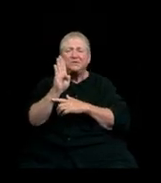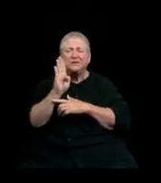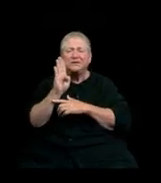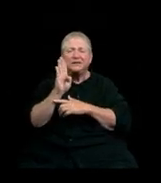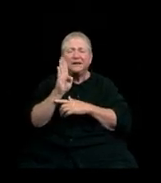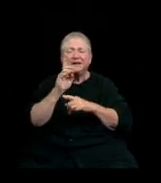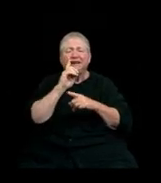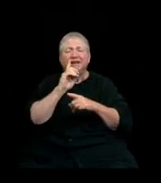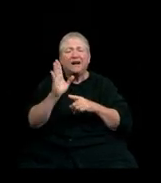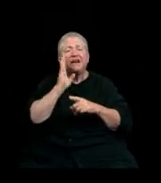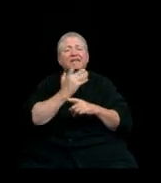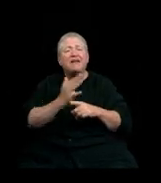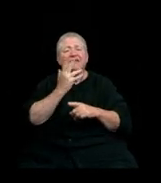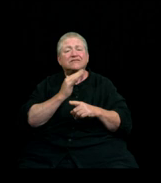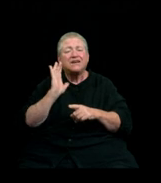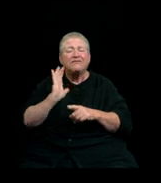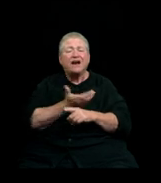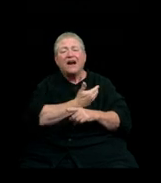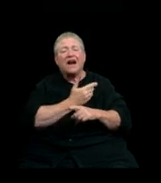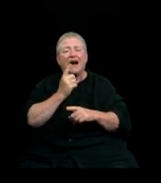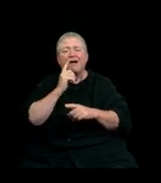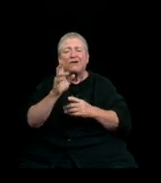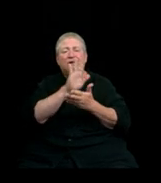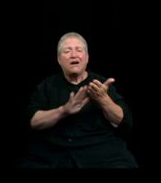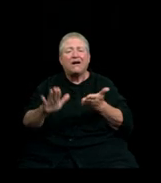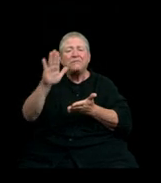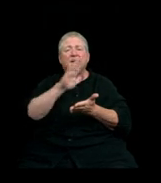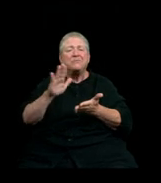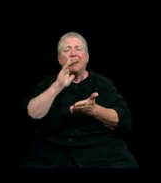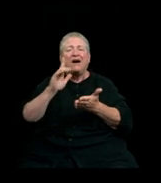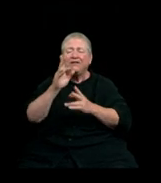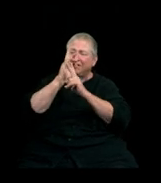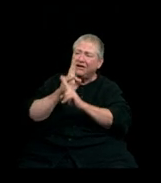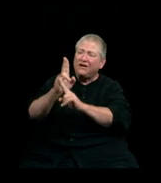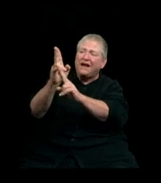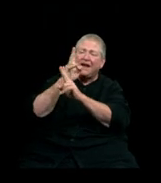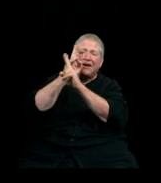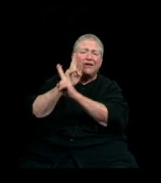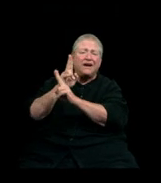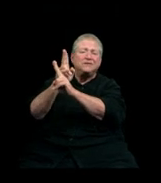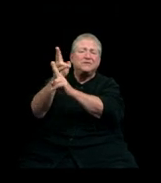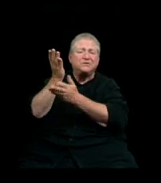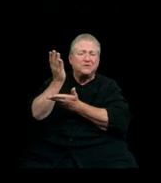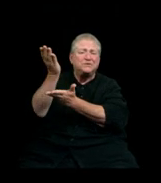Colors of our Alma Mater, hail, all hail to you.